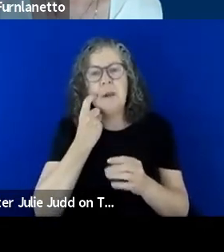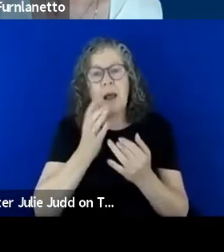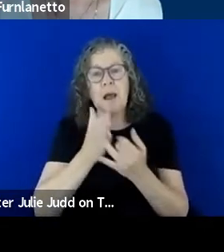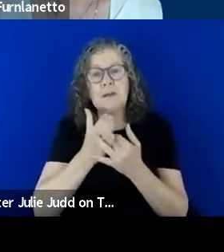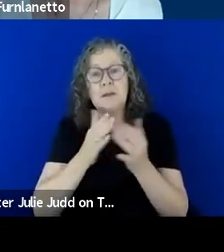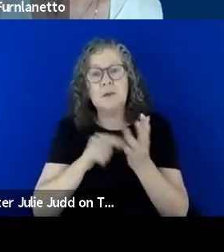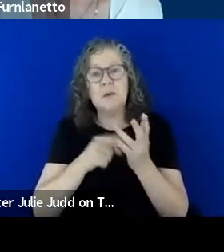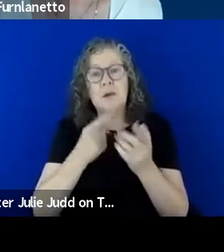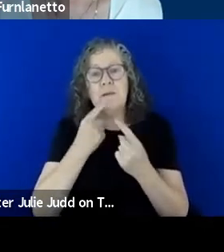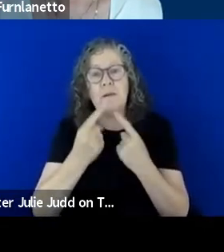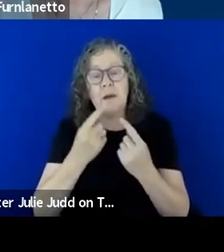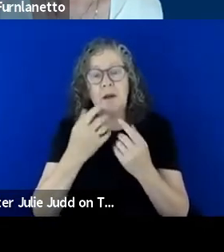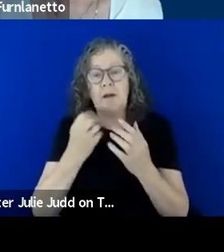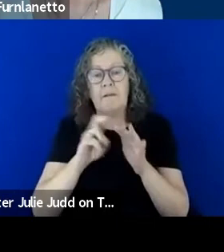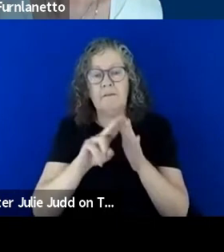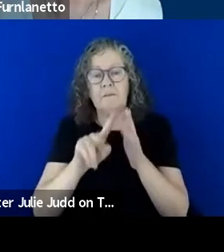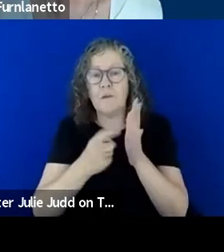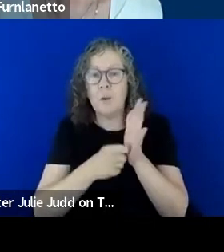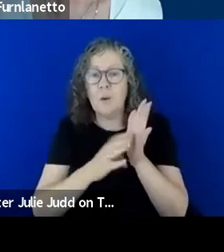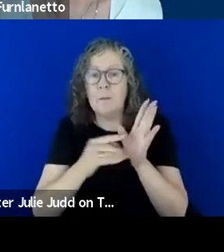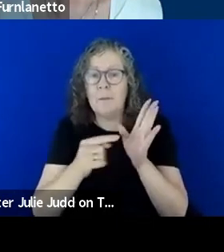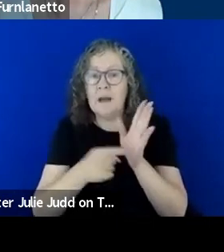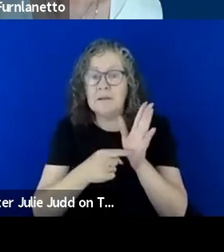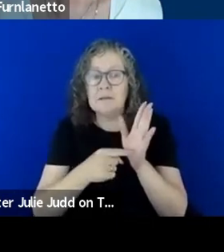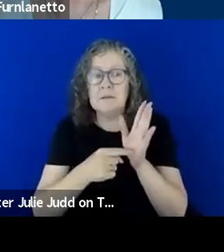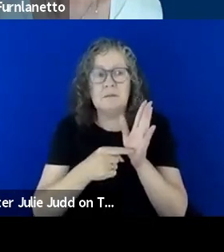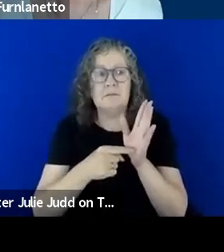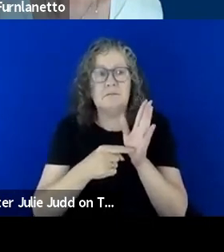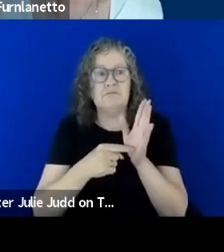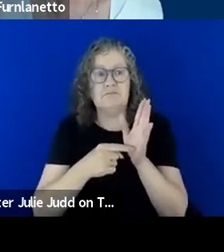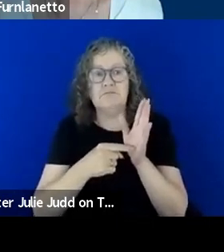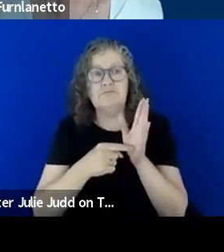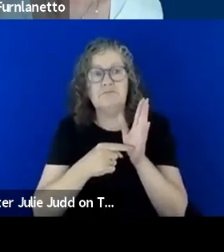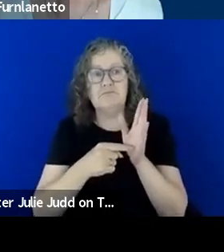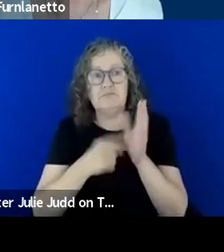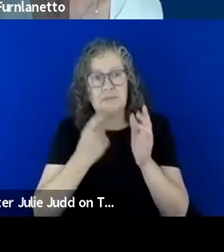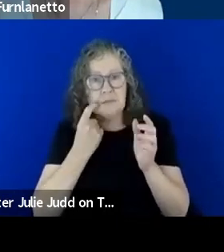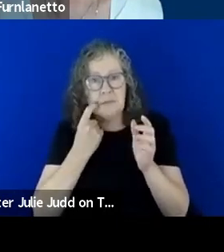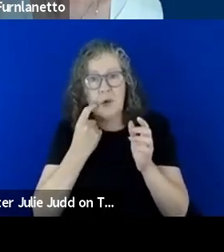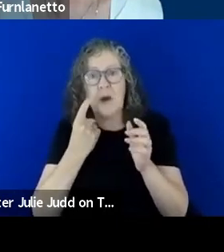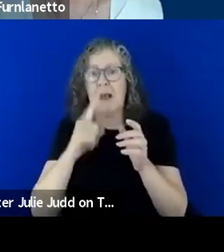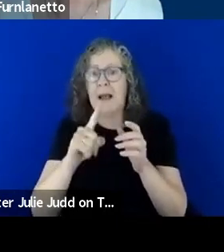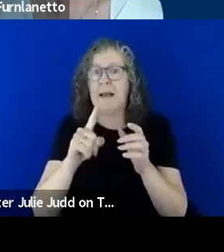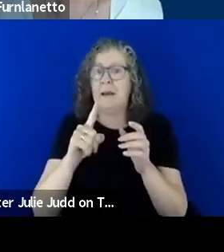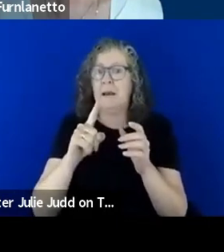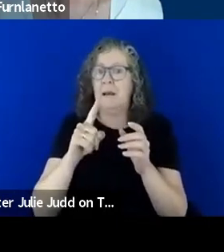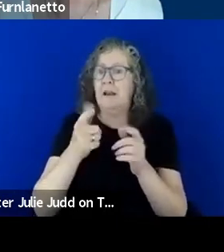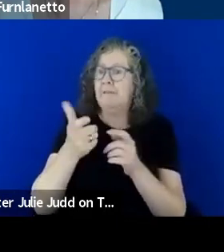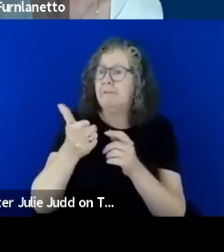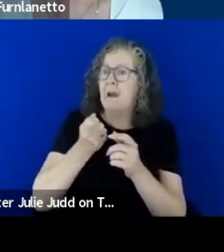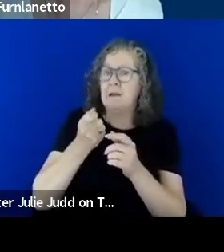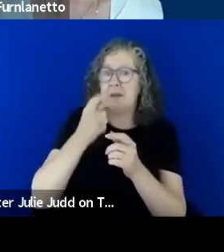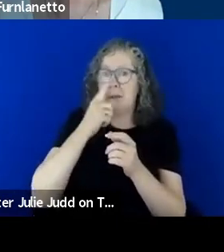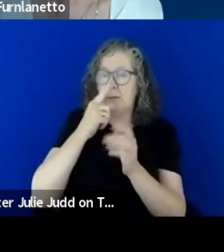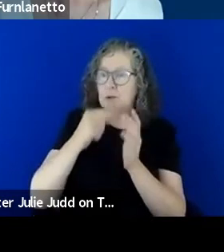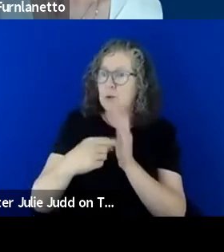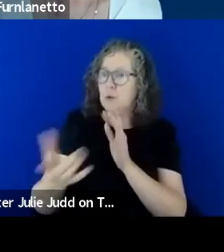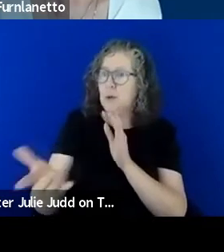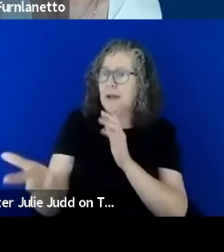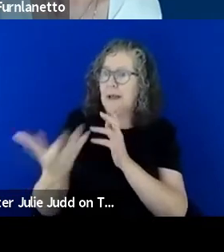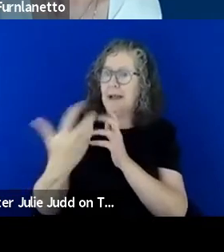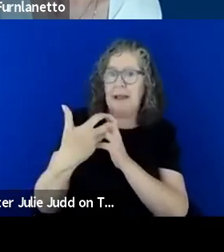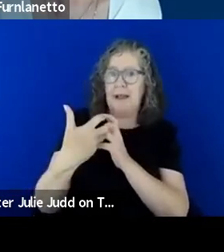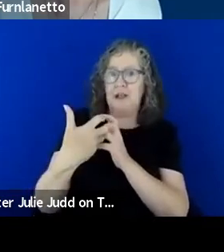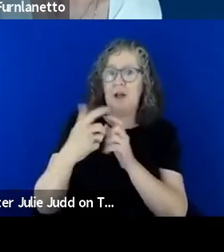format that would be and to invite people to engage with, you know invite people to find out